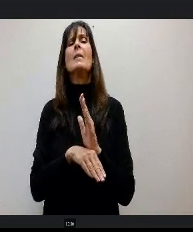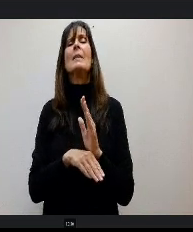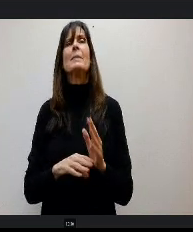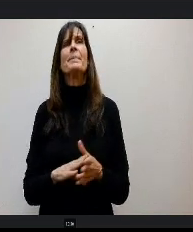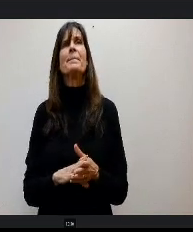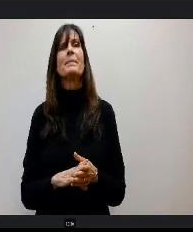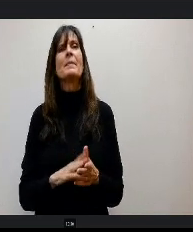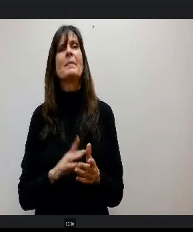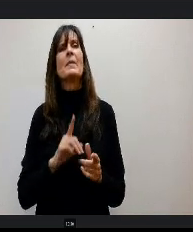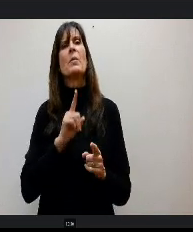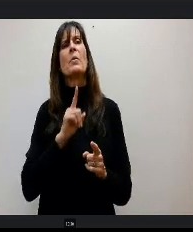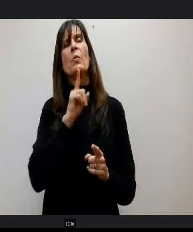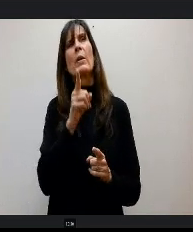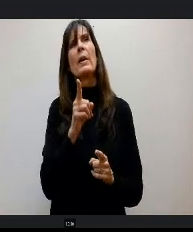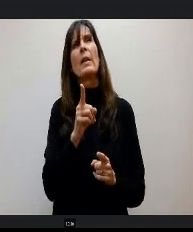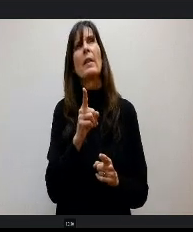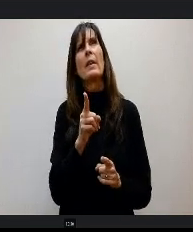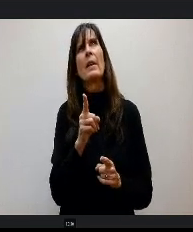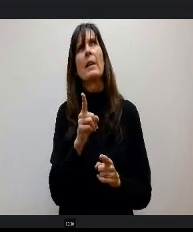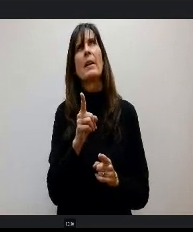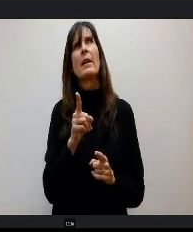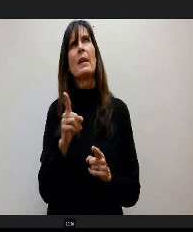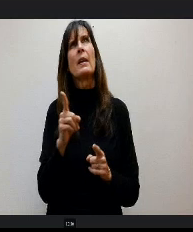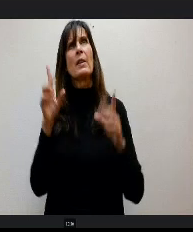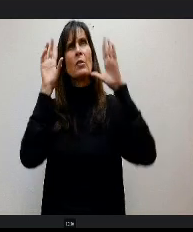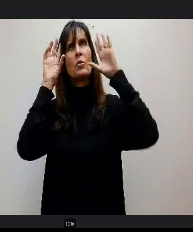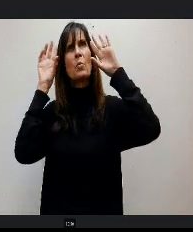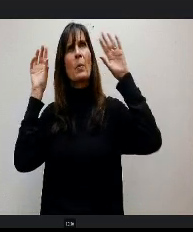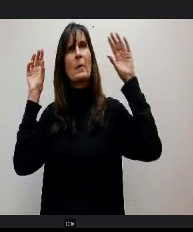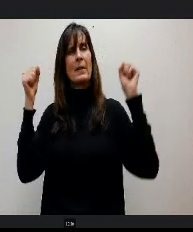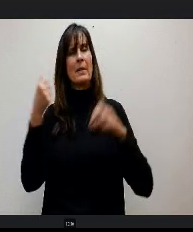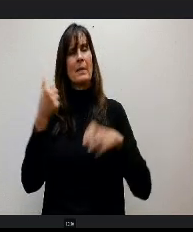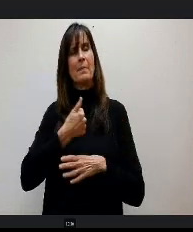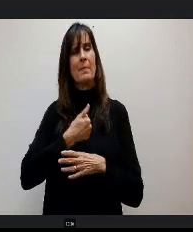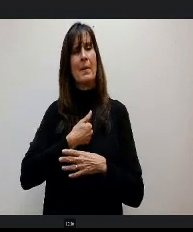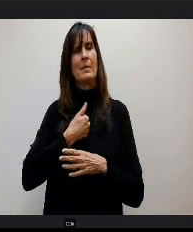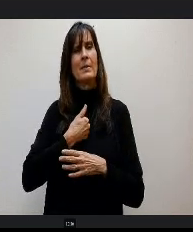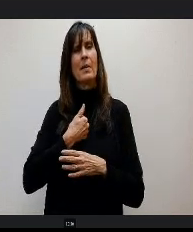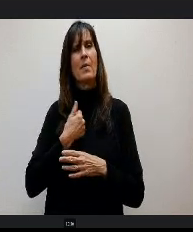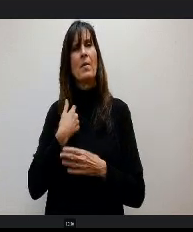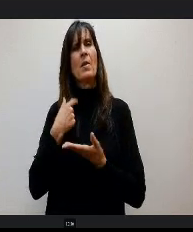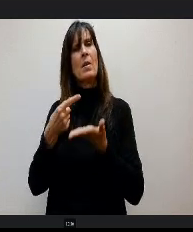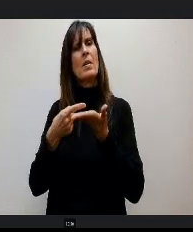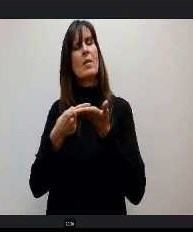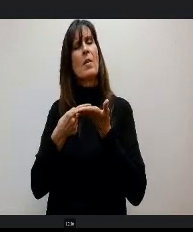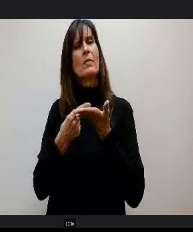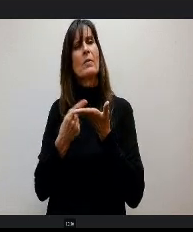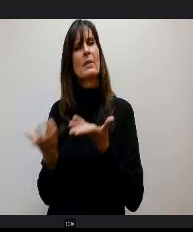I think Superintendent Haberer and myself of what conversation can we engage in and see we said let's stay